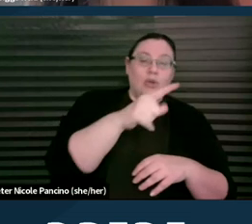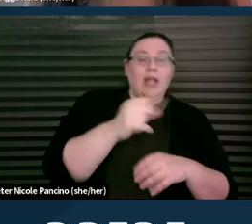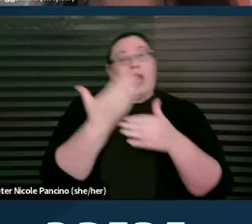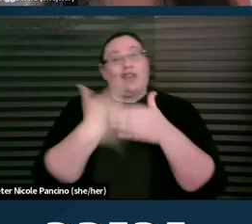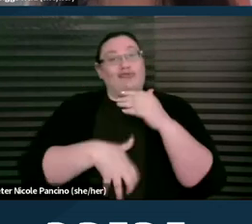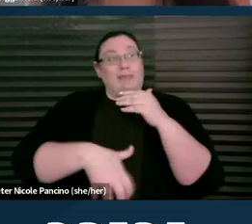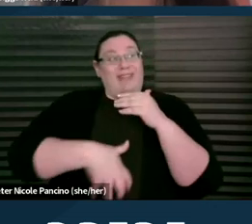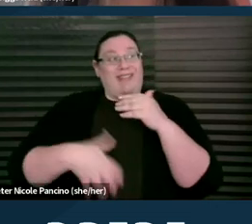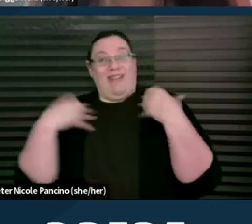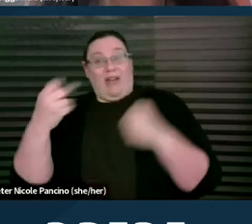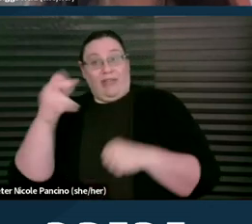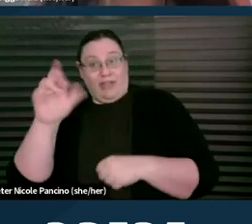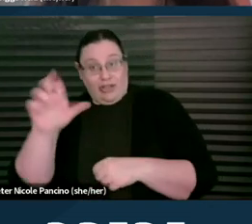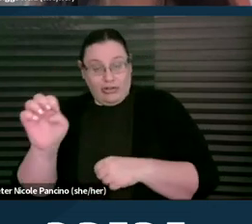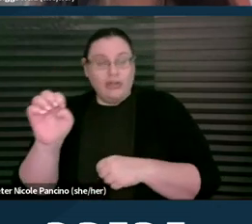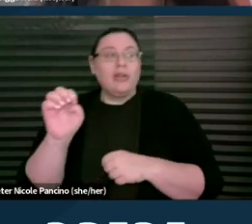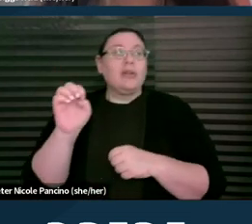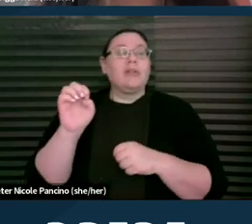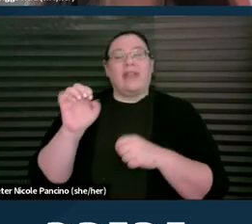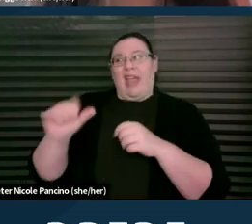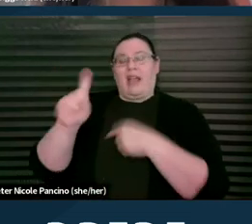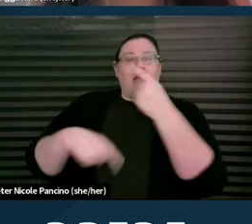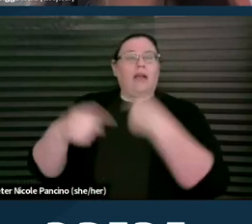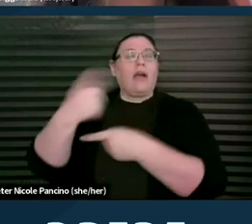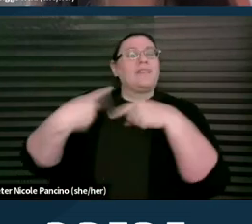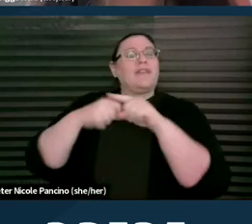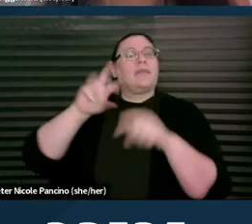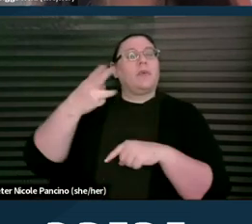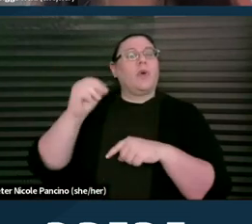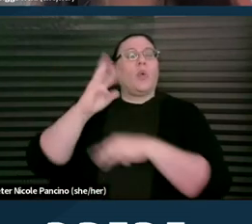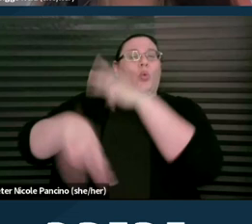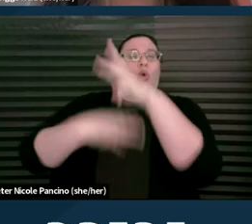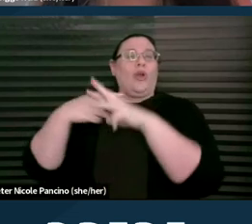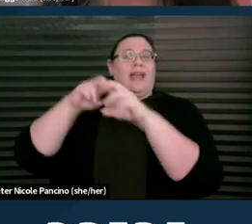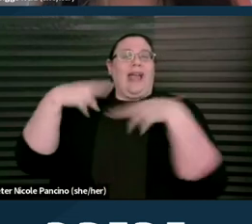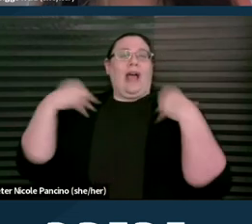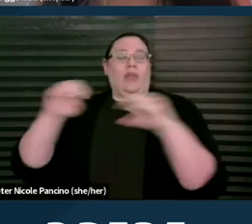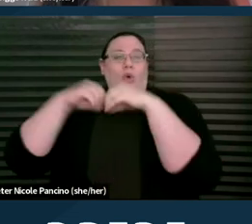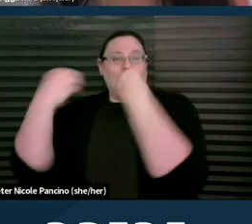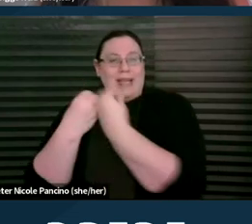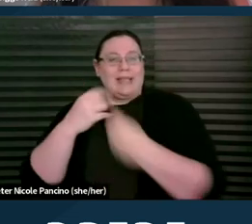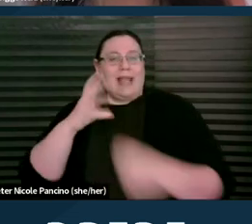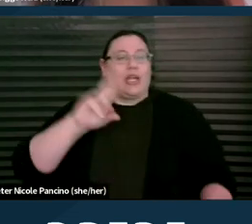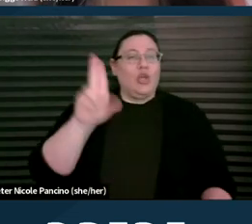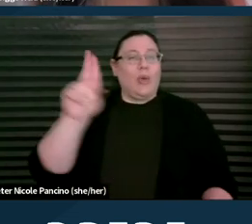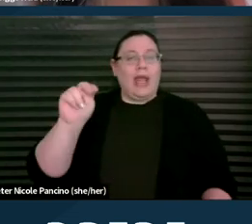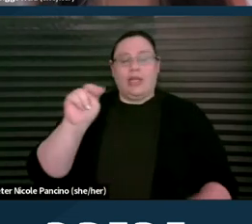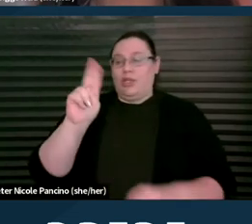that the World Health Organization and the United Nations Population Fund uses.